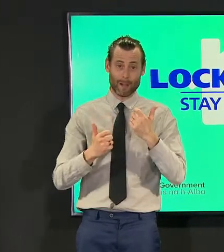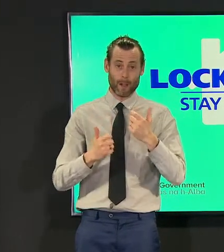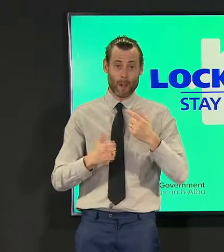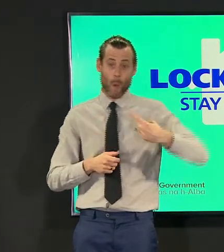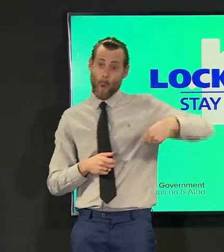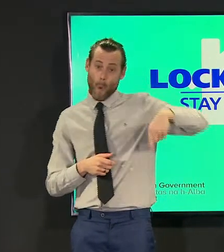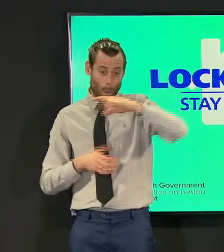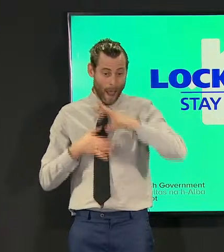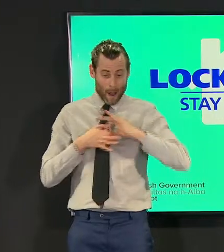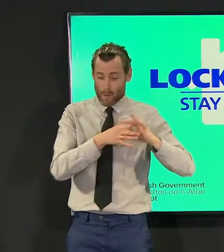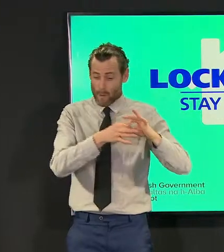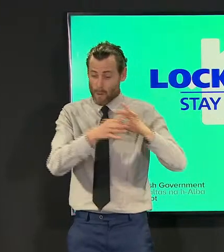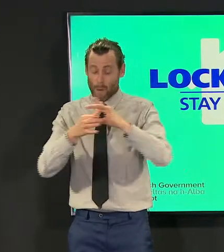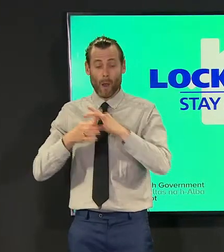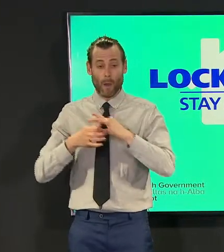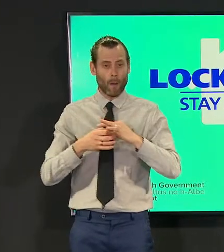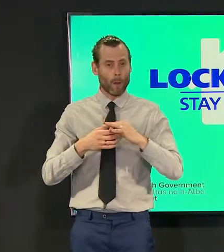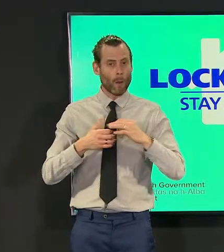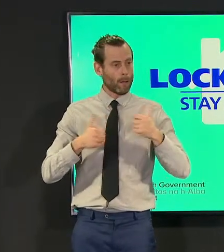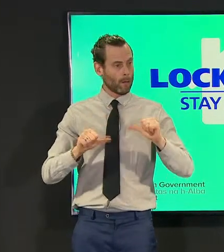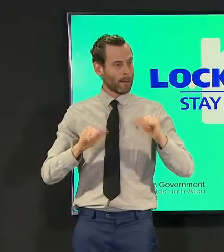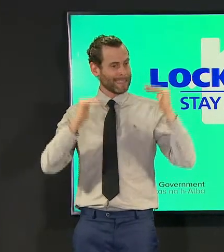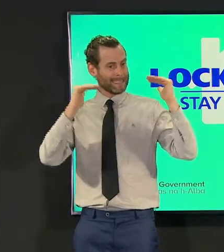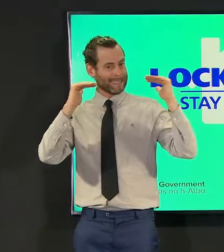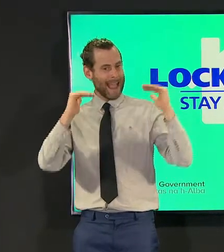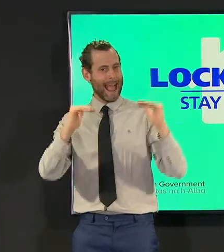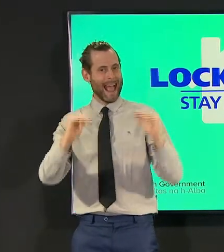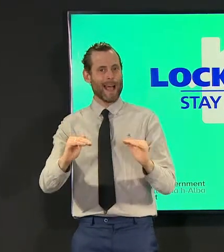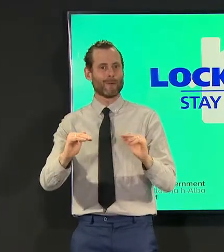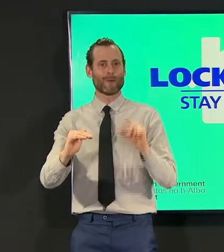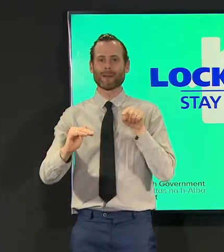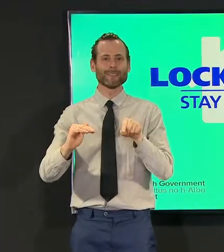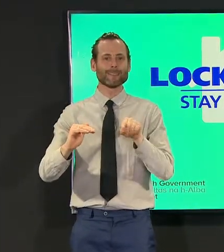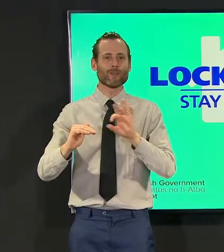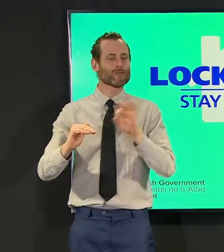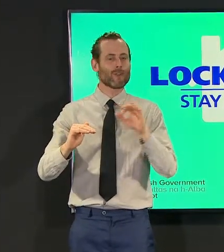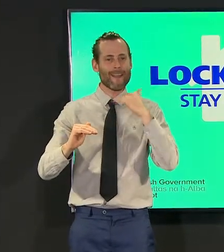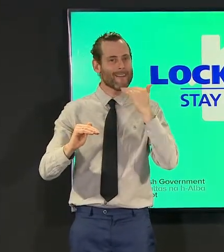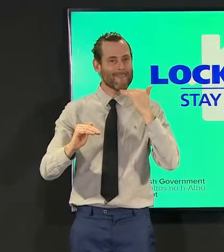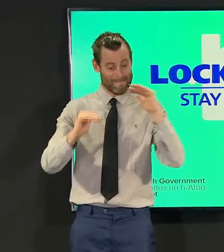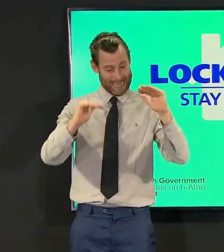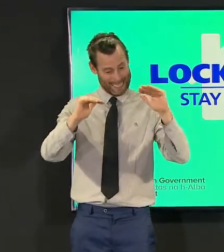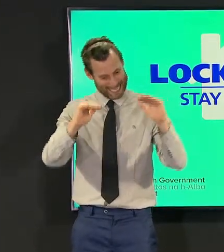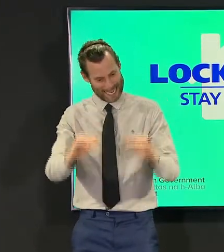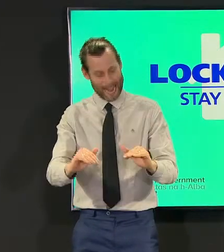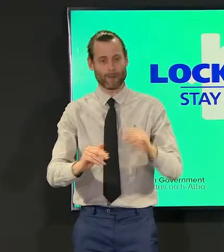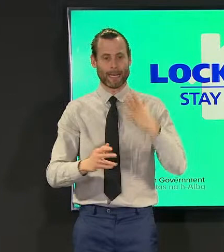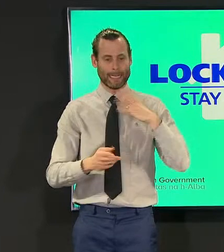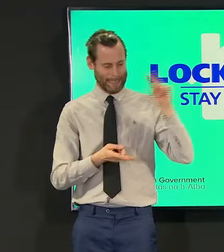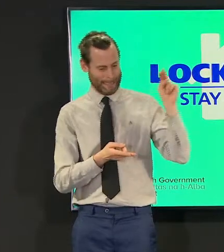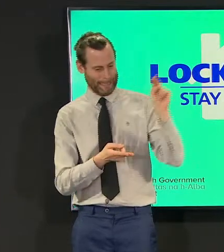done it very well but not yet far enough to go further than was set out by the first